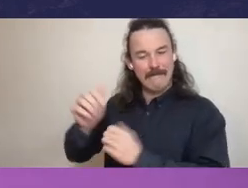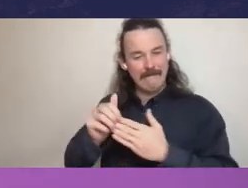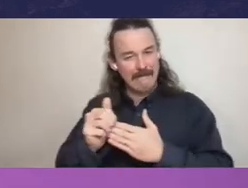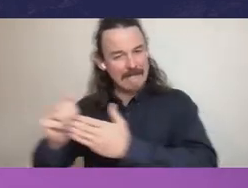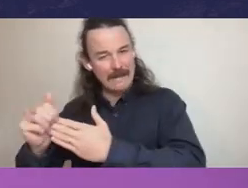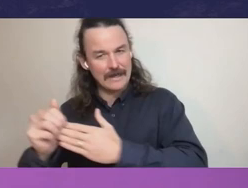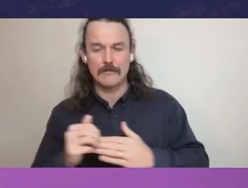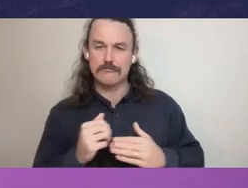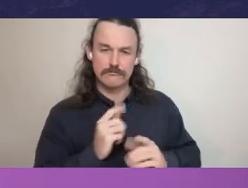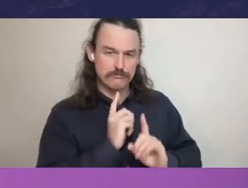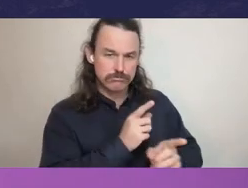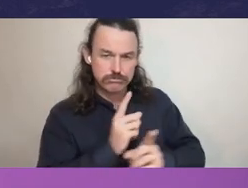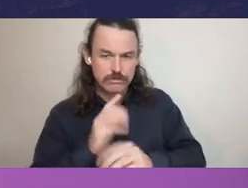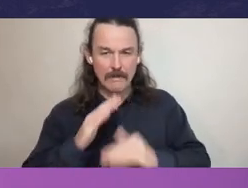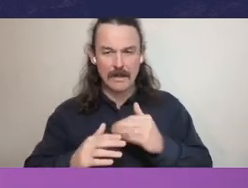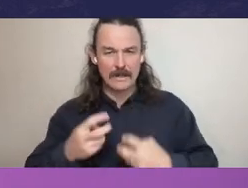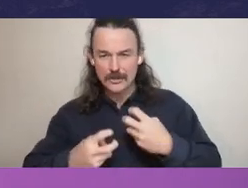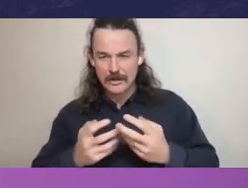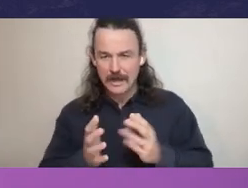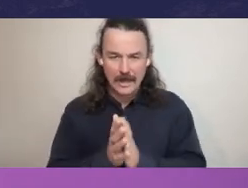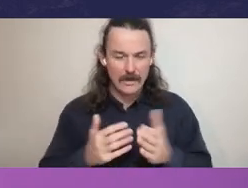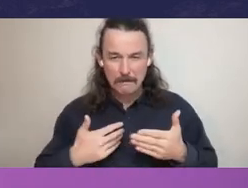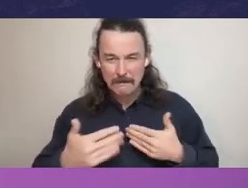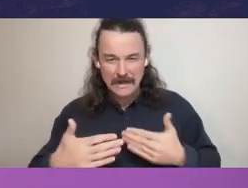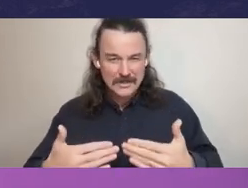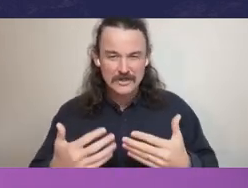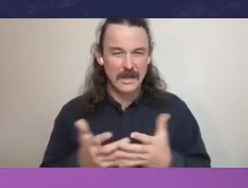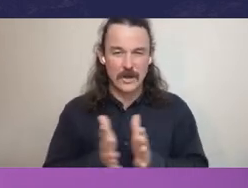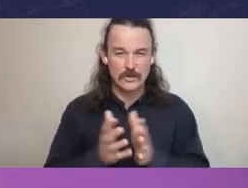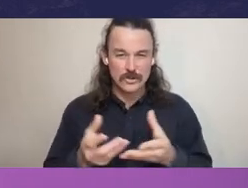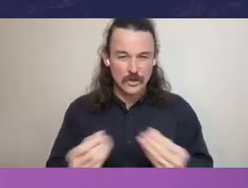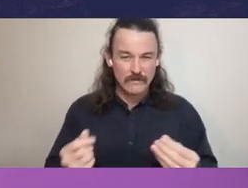Leadership is critical and I think that having a federal body